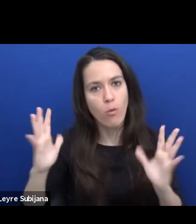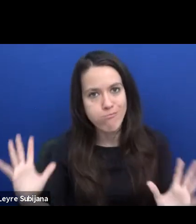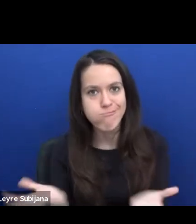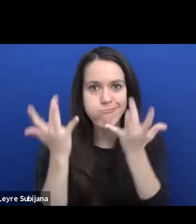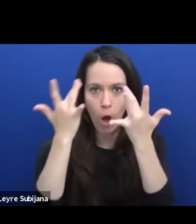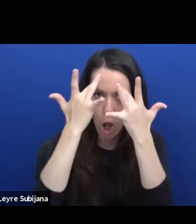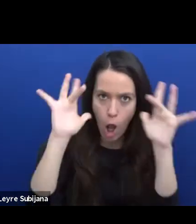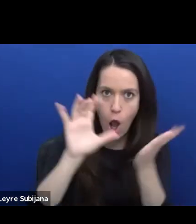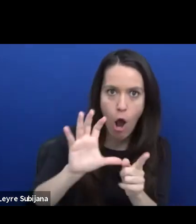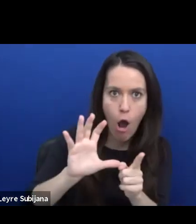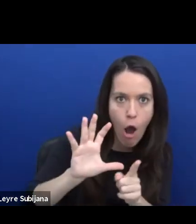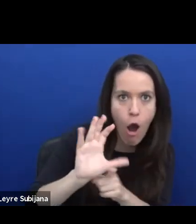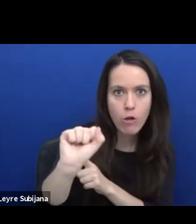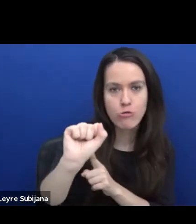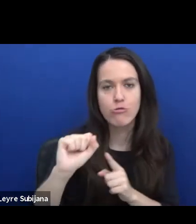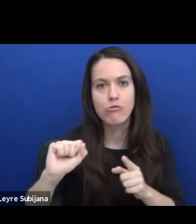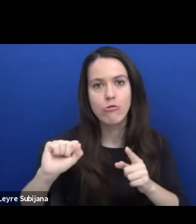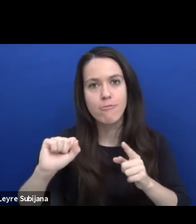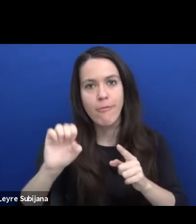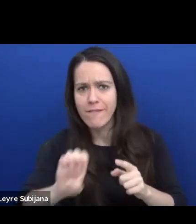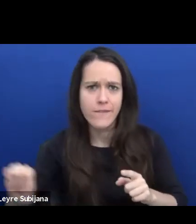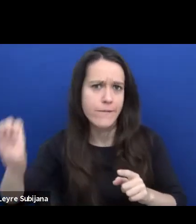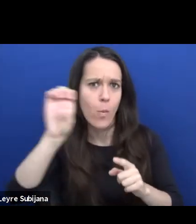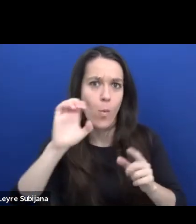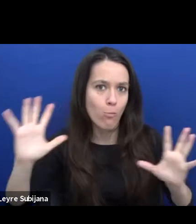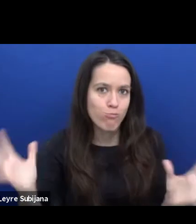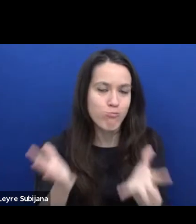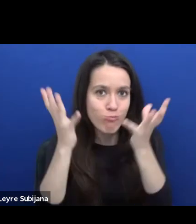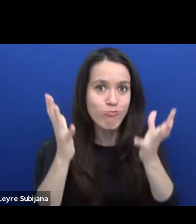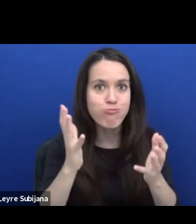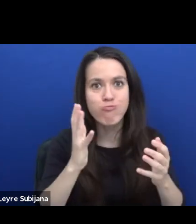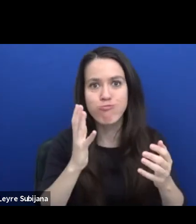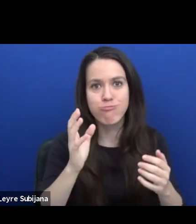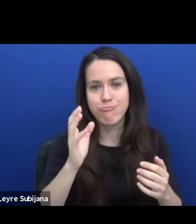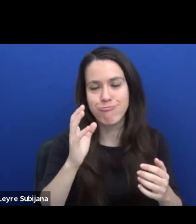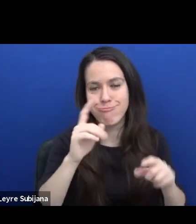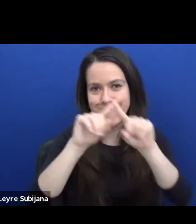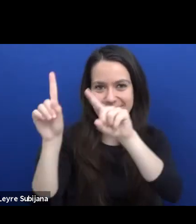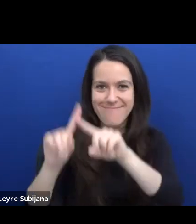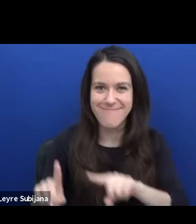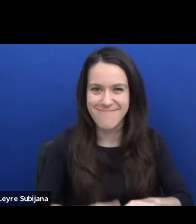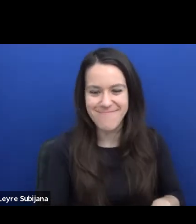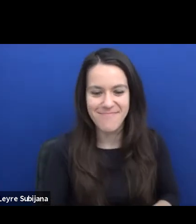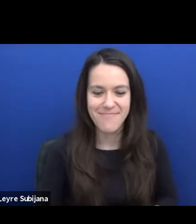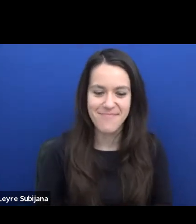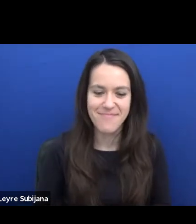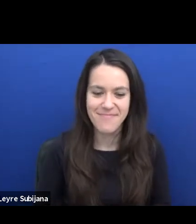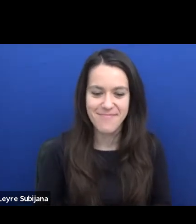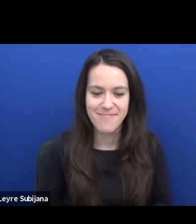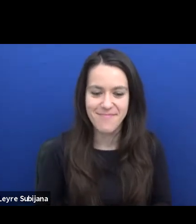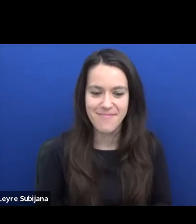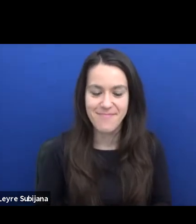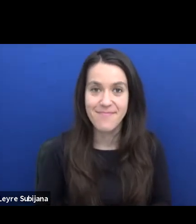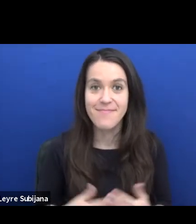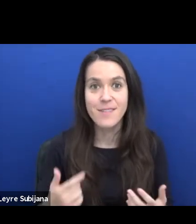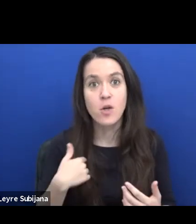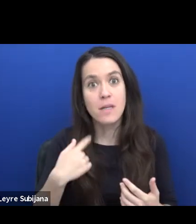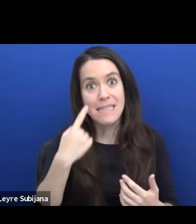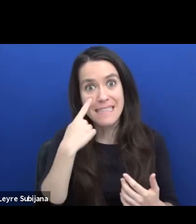and culture in Europe and the Mediterranean. And very important to make the reach to our panel today.